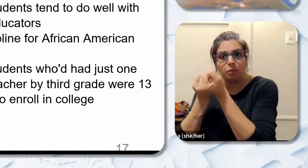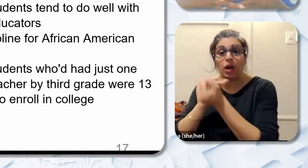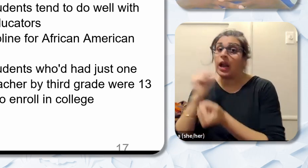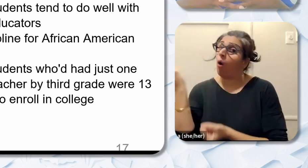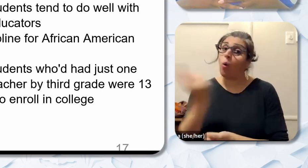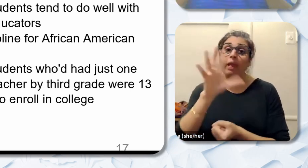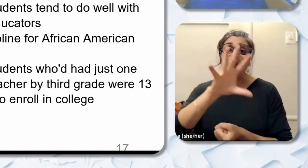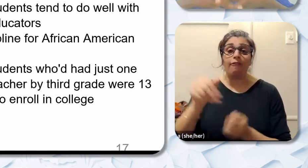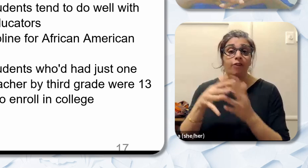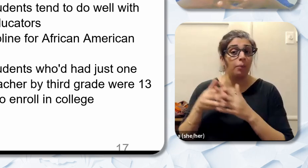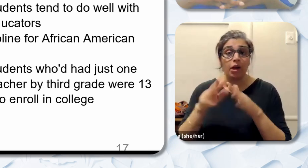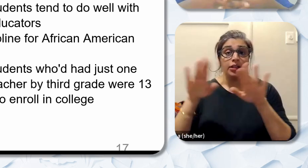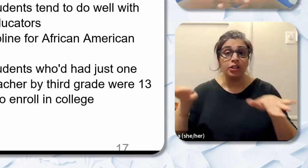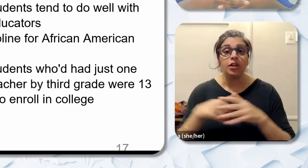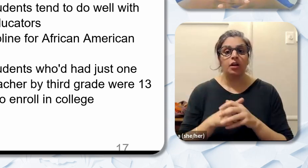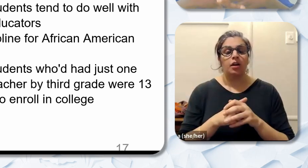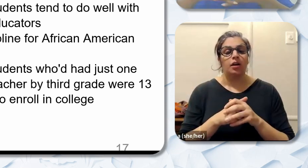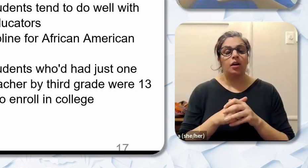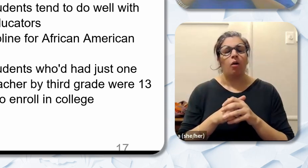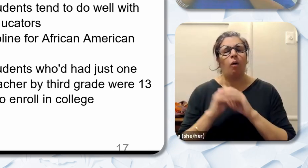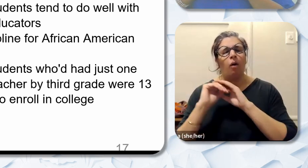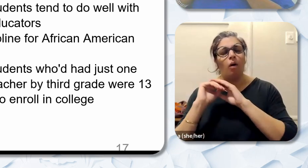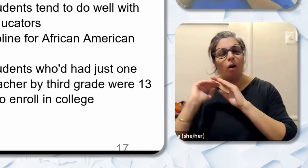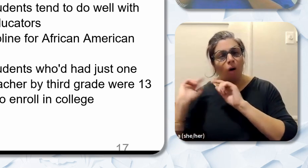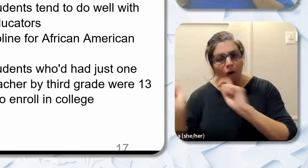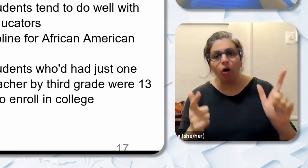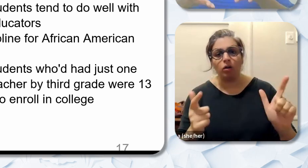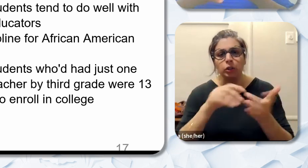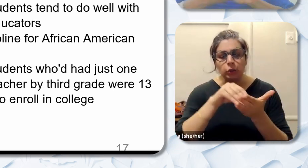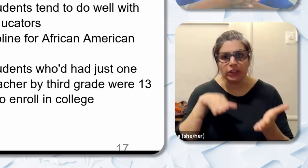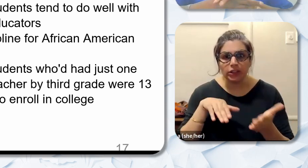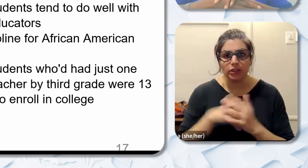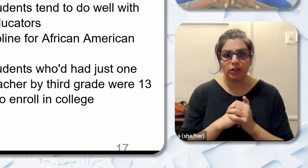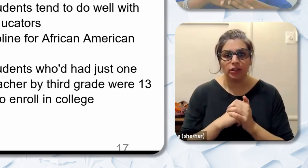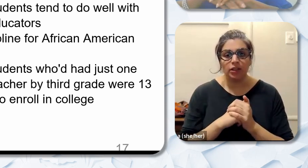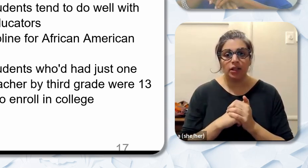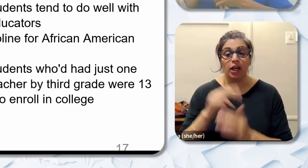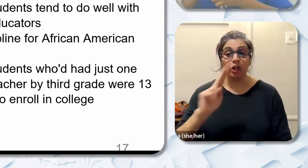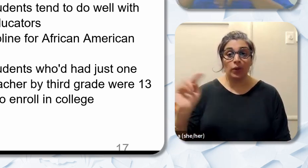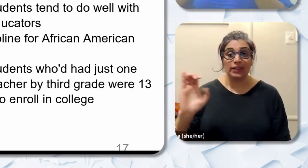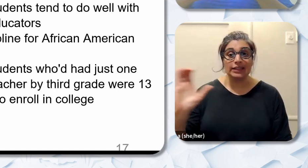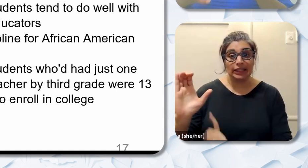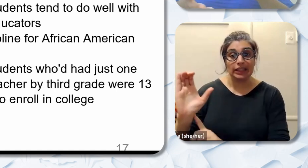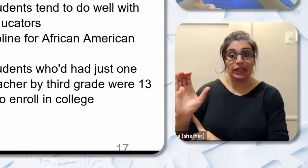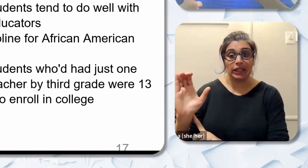American children but all students. University of North Carolina discovered some positive effects